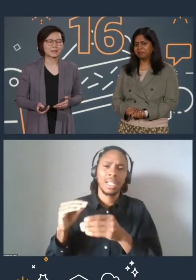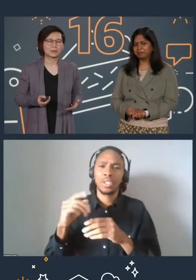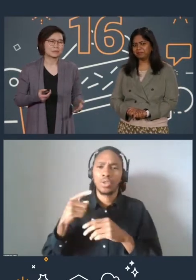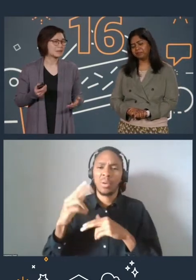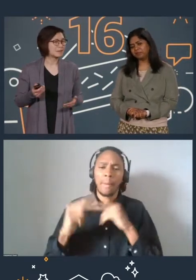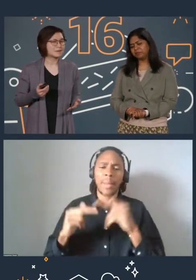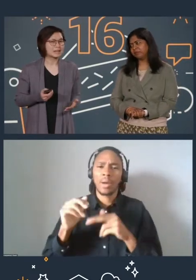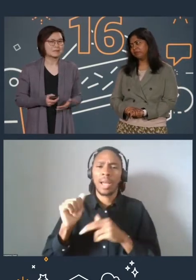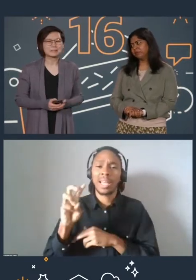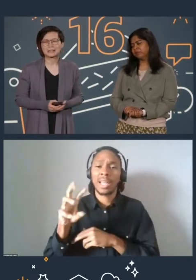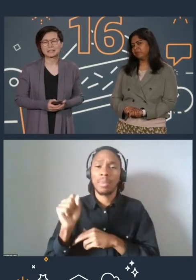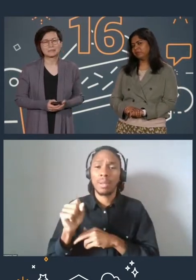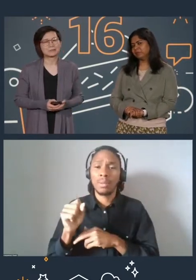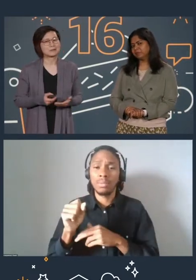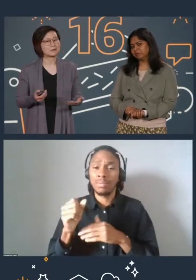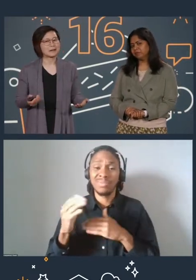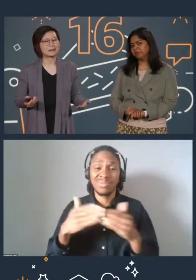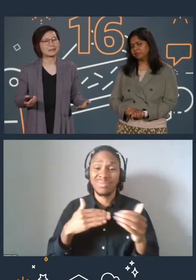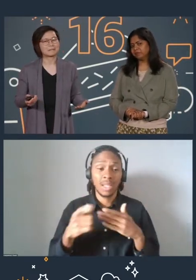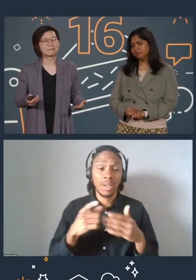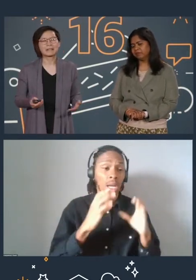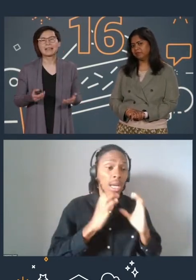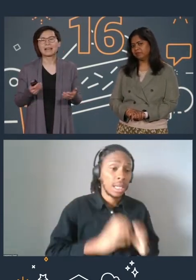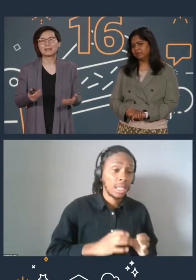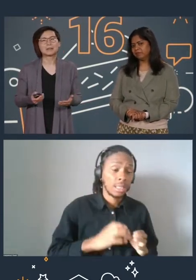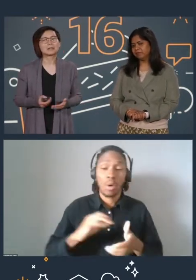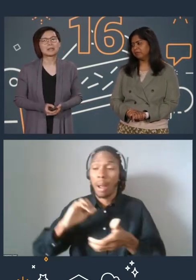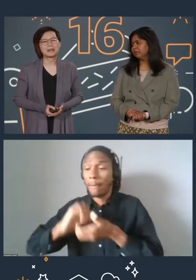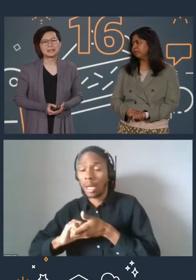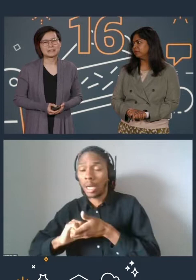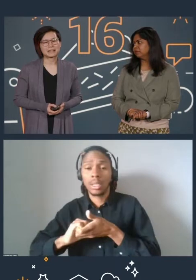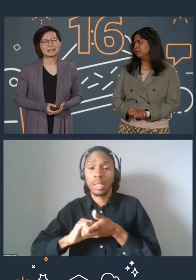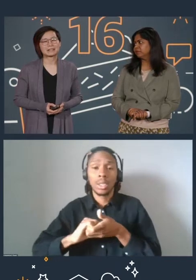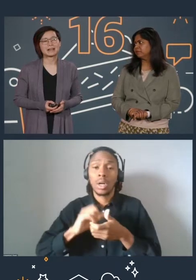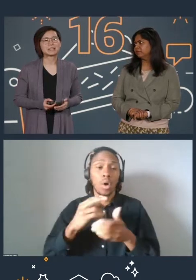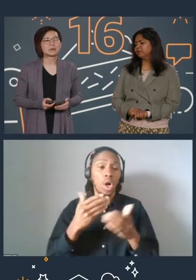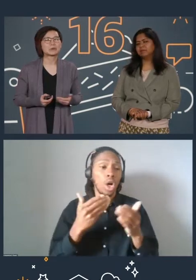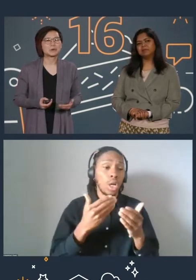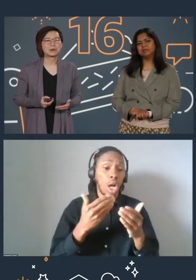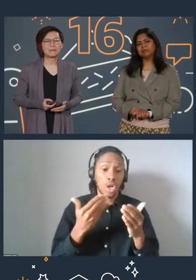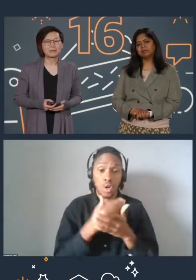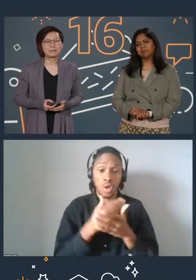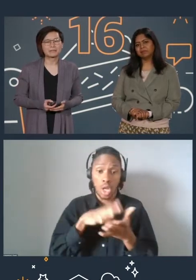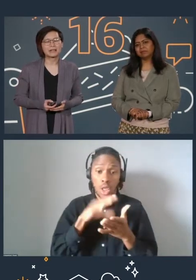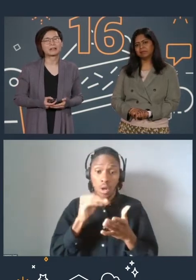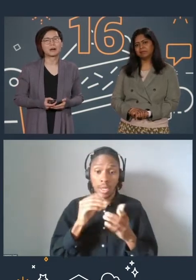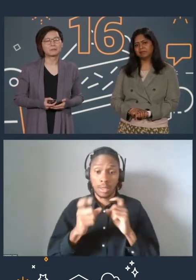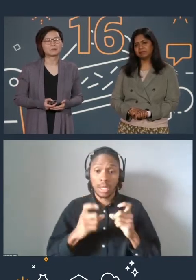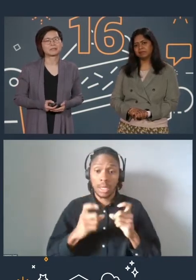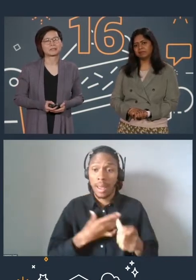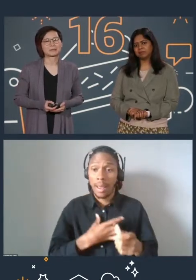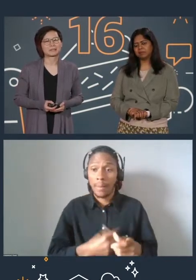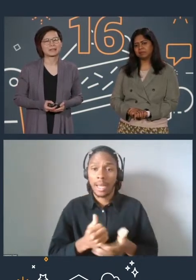So whether you're an AWS customer or a partner, our new learning badges are designed to grow your confidence and compliment your skillset